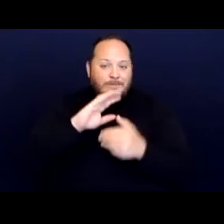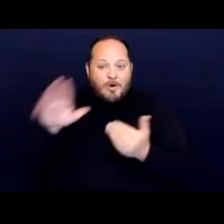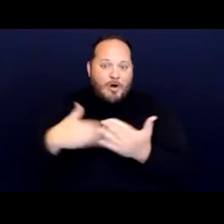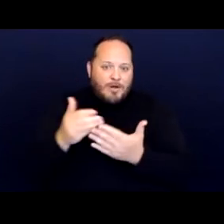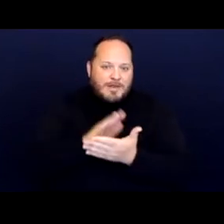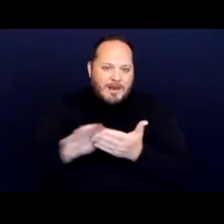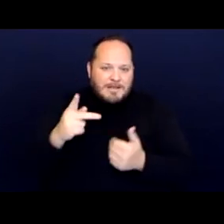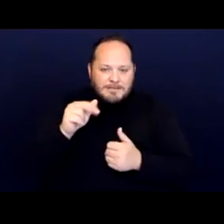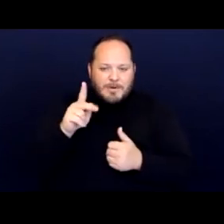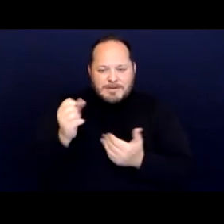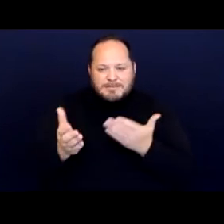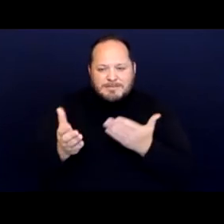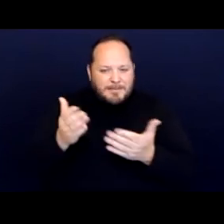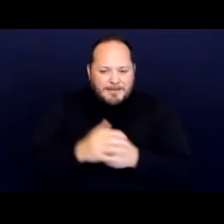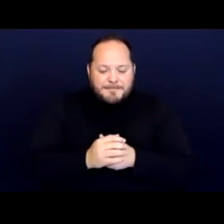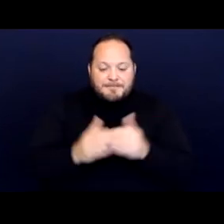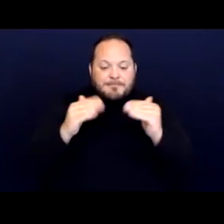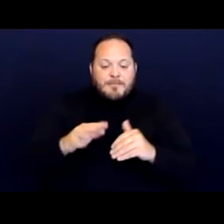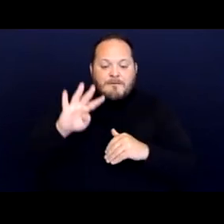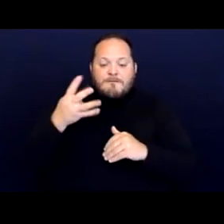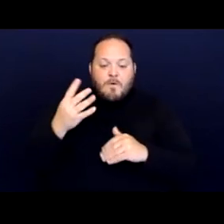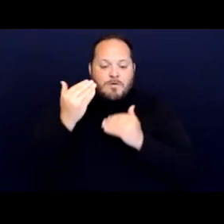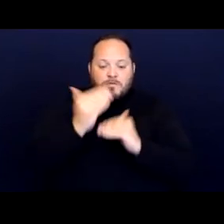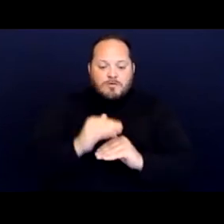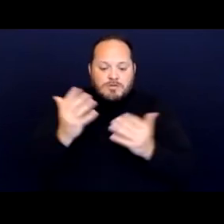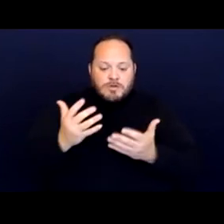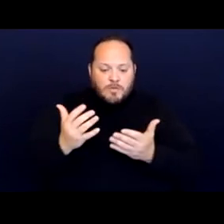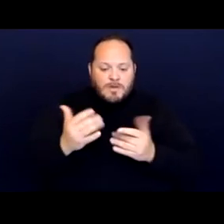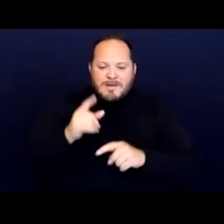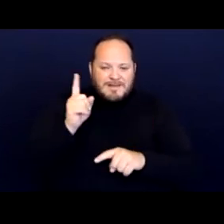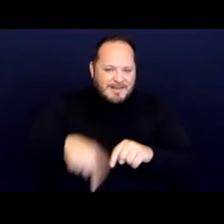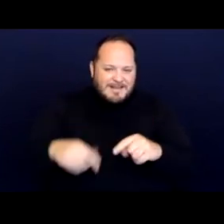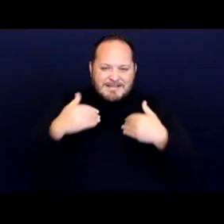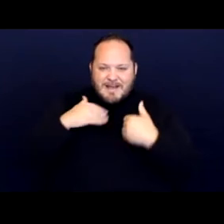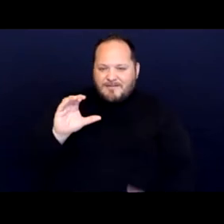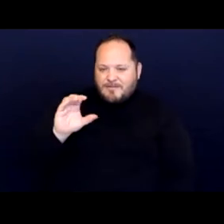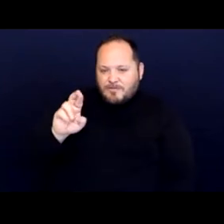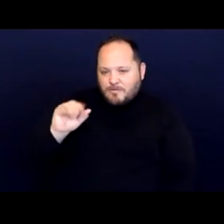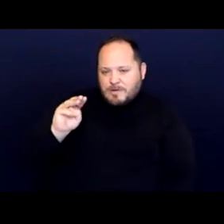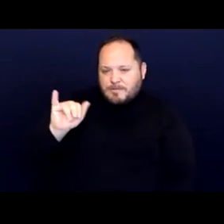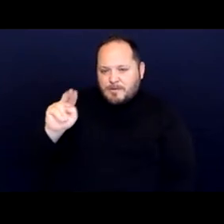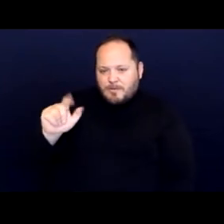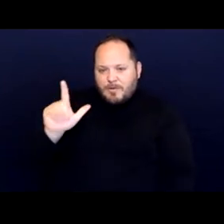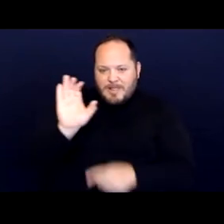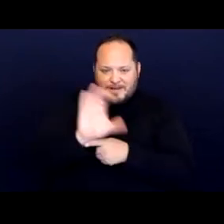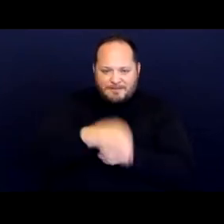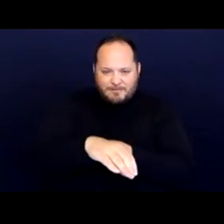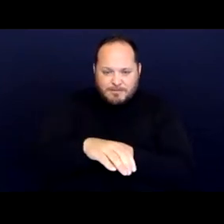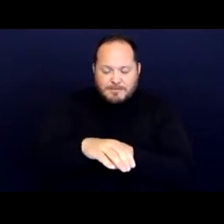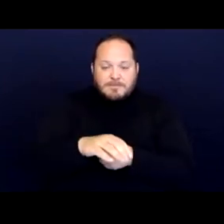The fourth restriction is that there can't be criminal enforcement and some cases post Martin had been